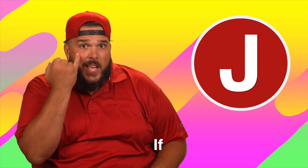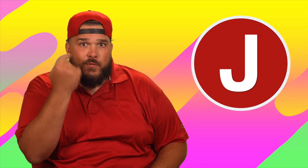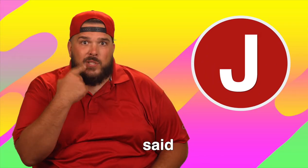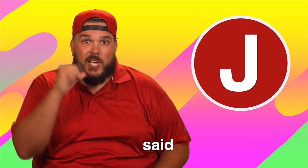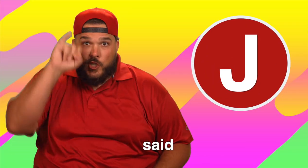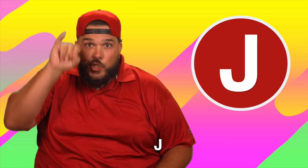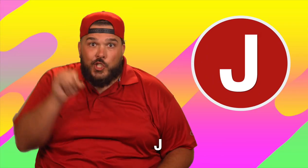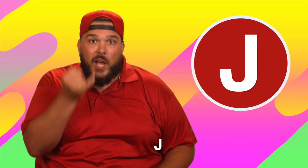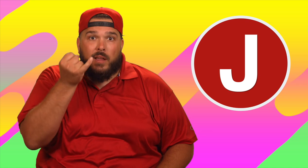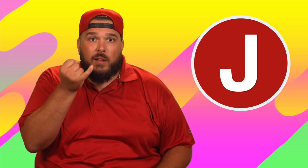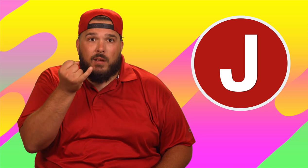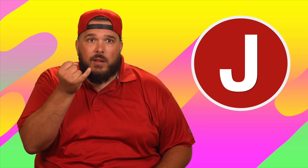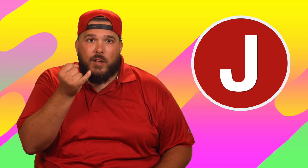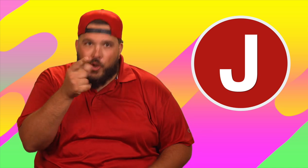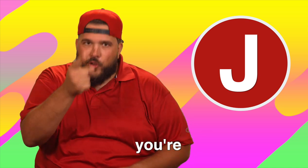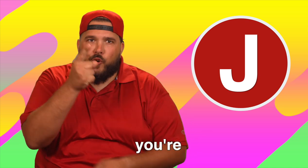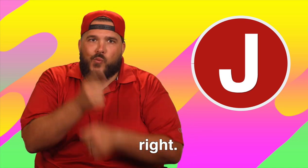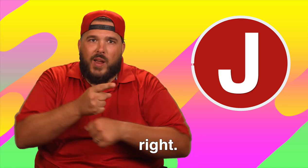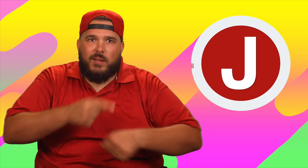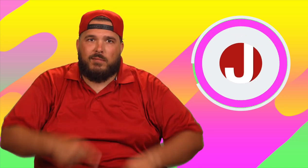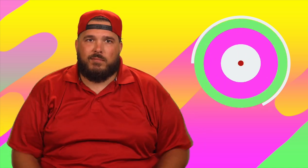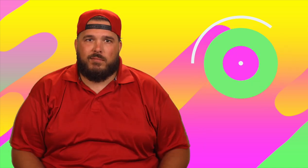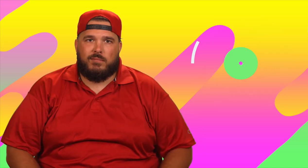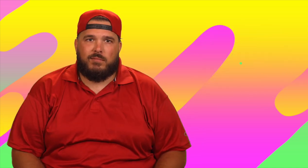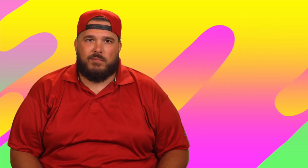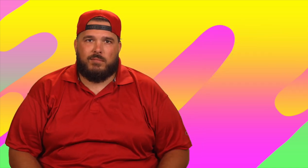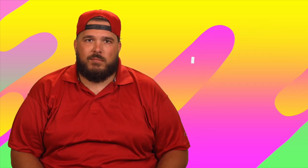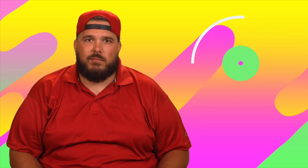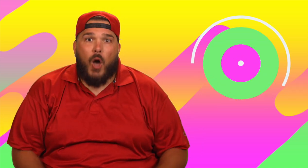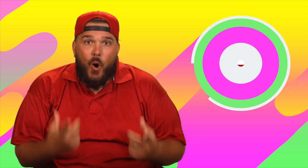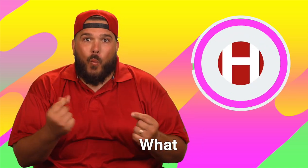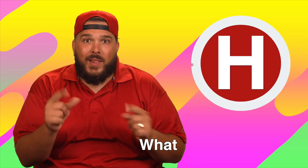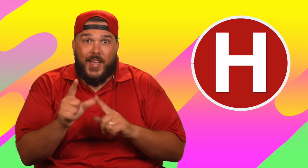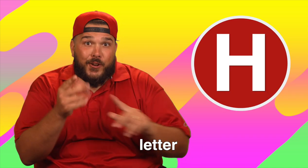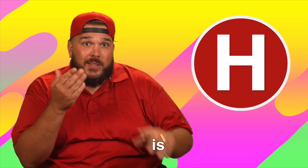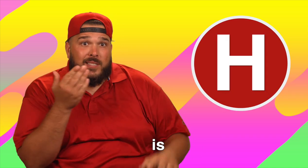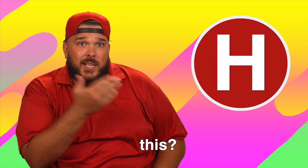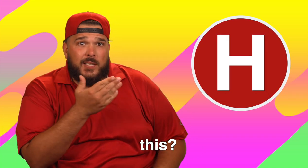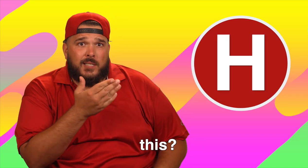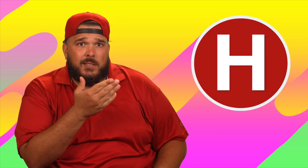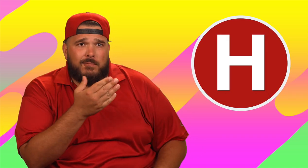If you said J, you're right. What letter is this?